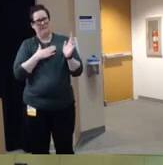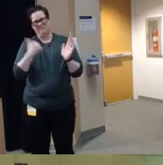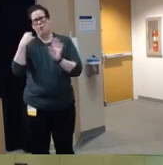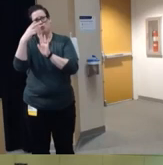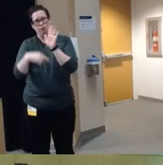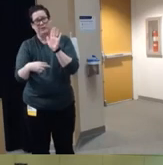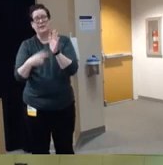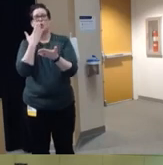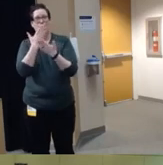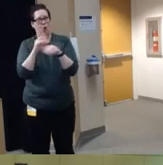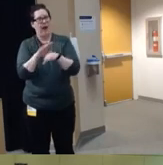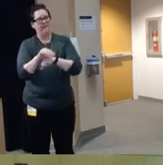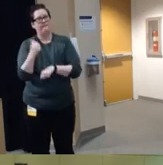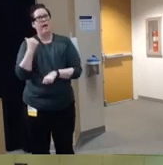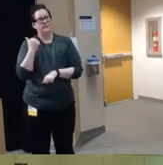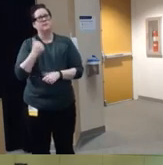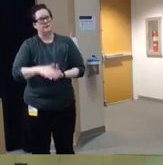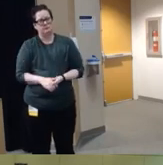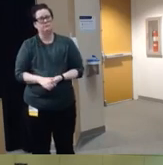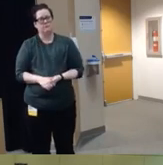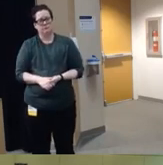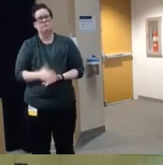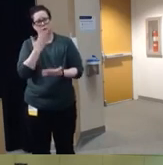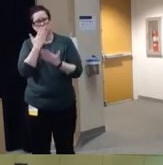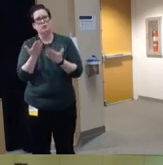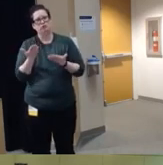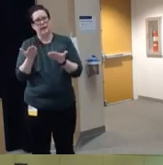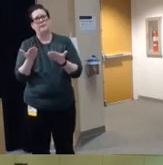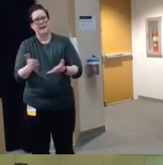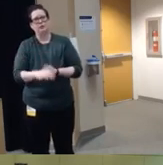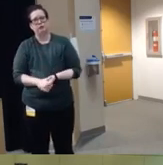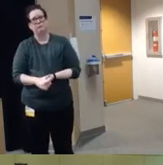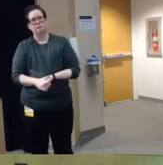really great advice here um and recommendations that are all based on on the latest